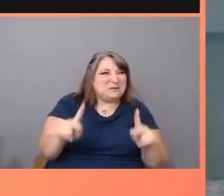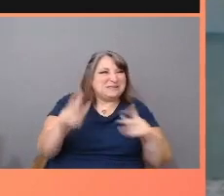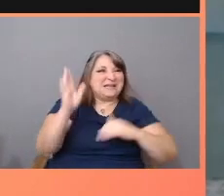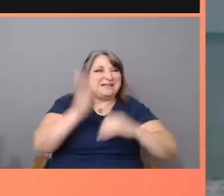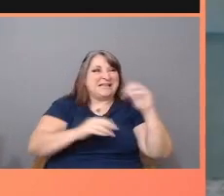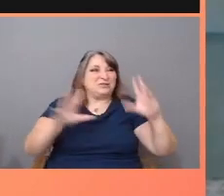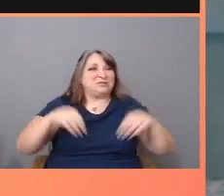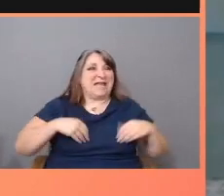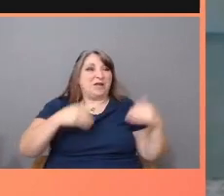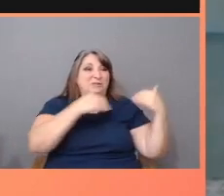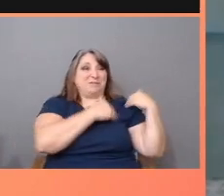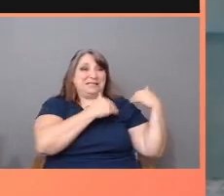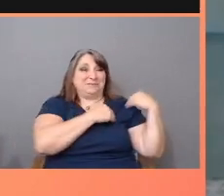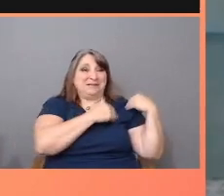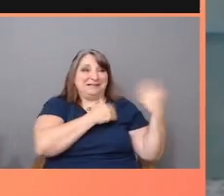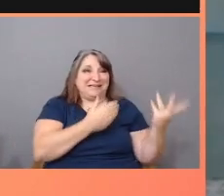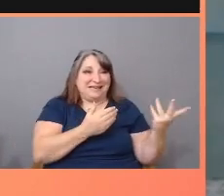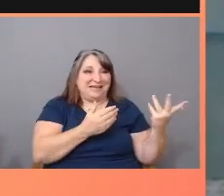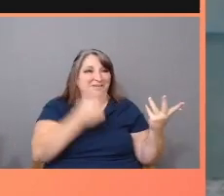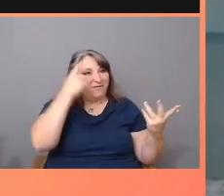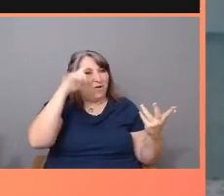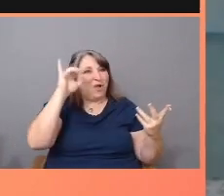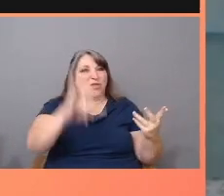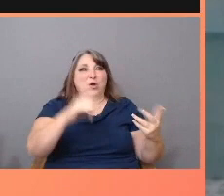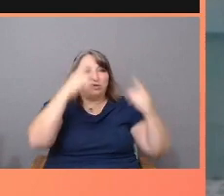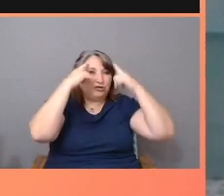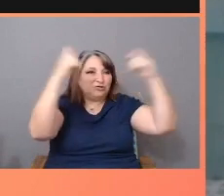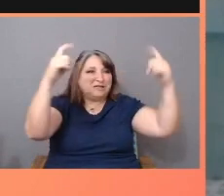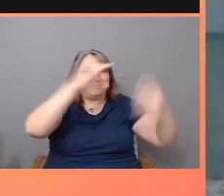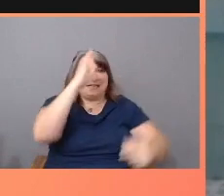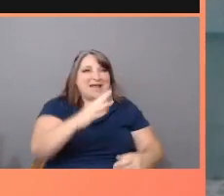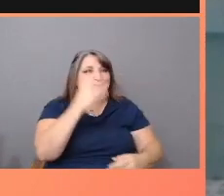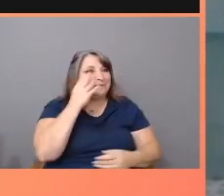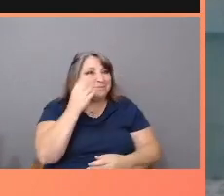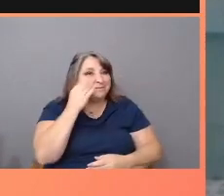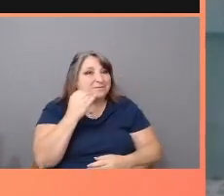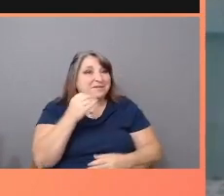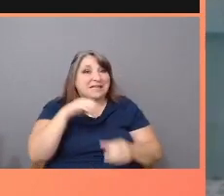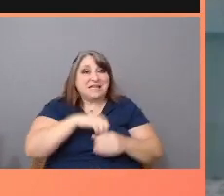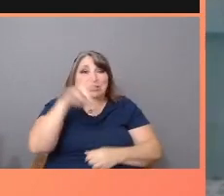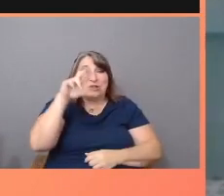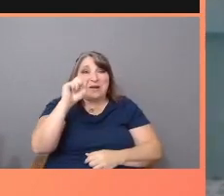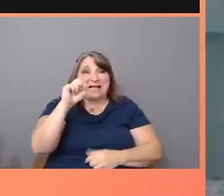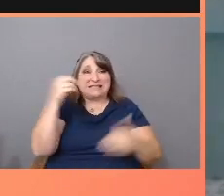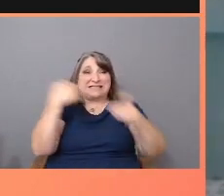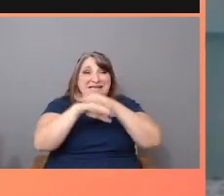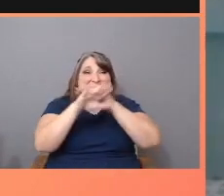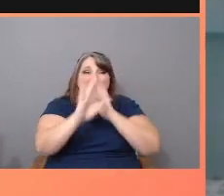to all those unrequited dreams. In the US, immigrants are the scapegoat of choice,